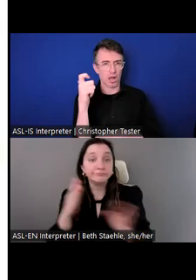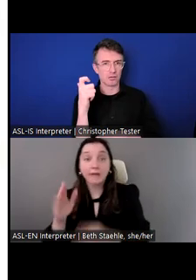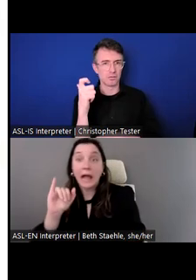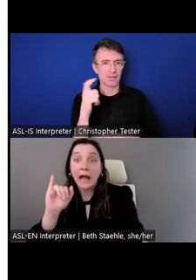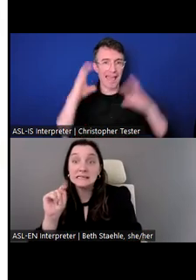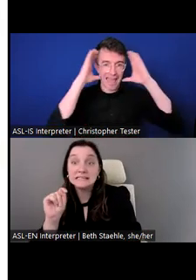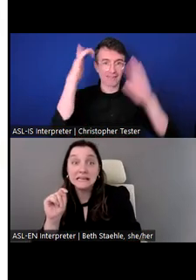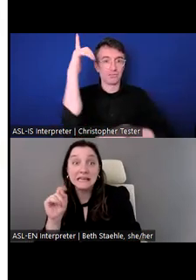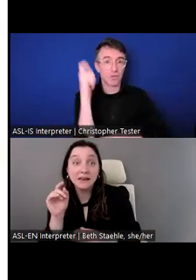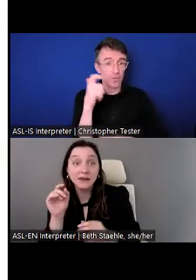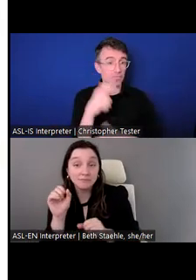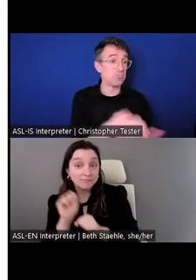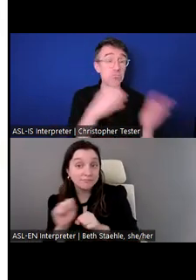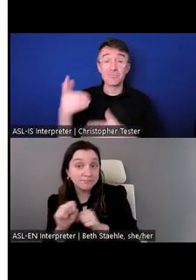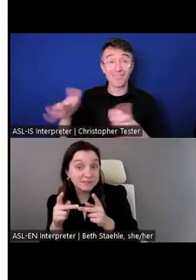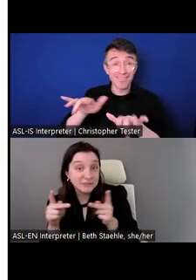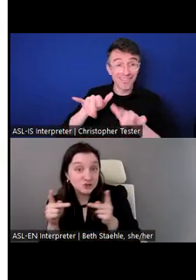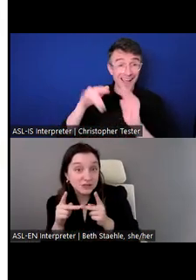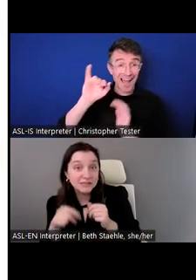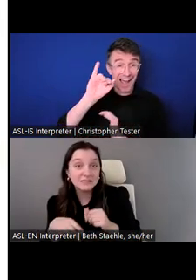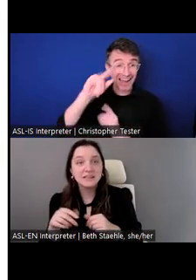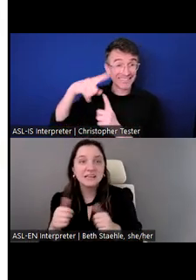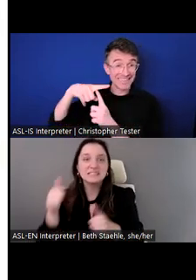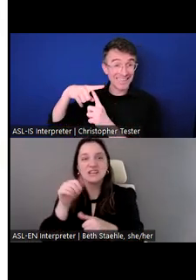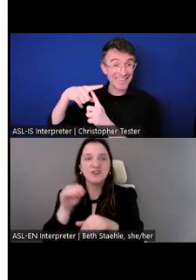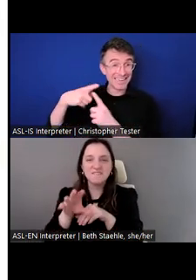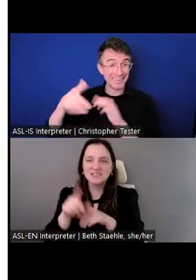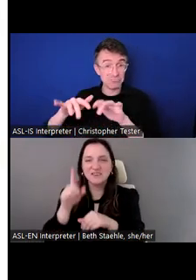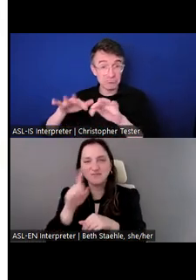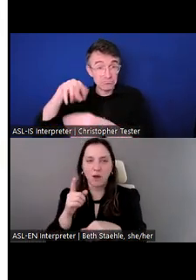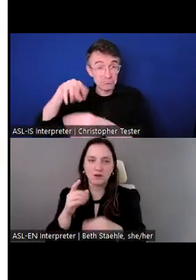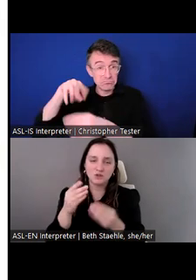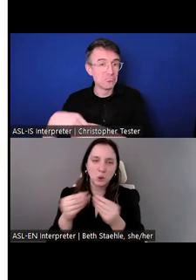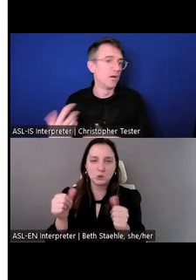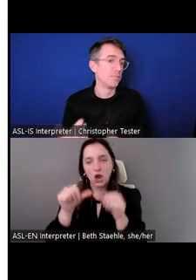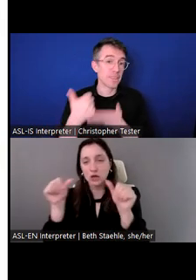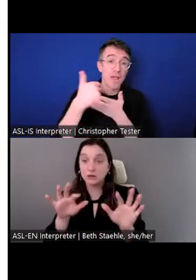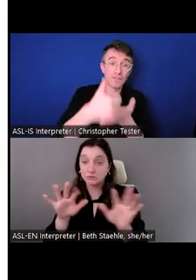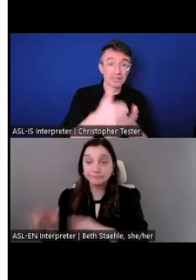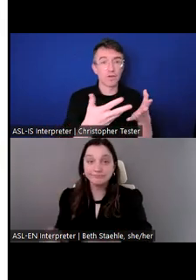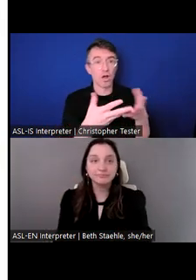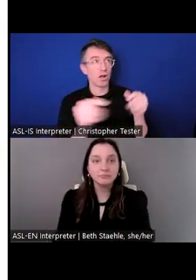Also, like I mentioned earlier about the fellowship program, along with the Guyer Fellow for disability